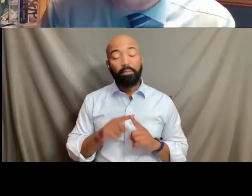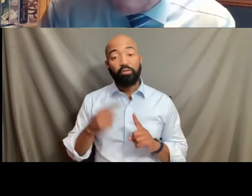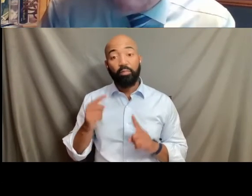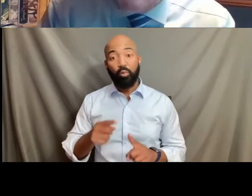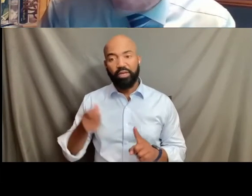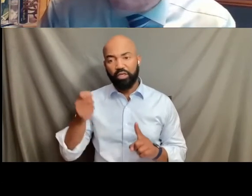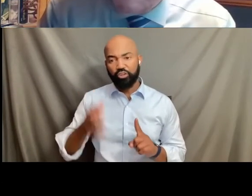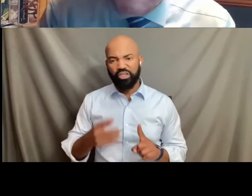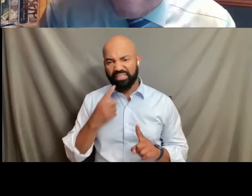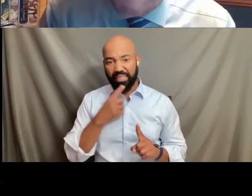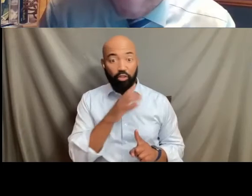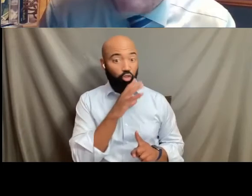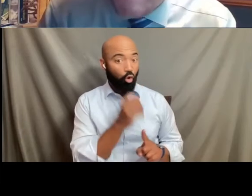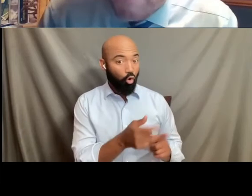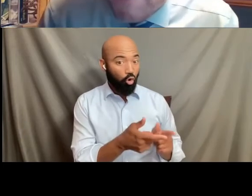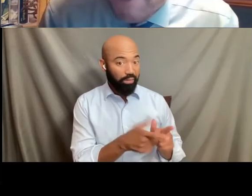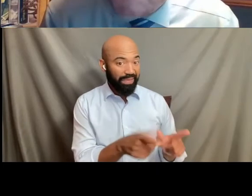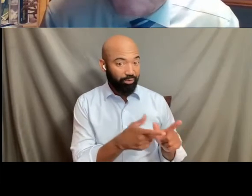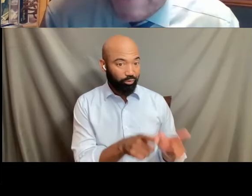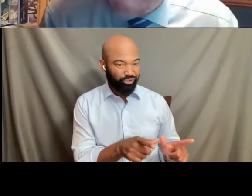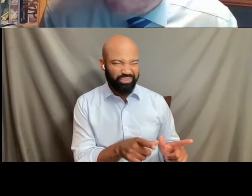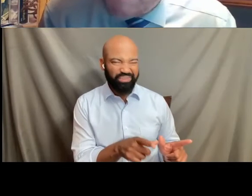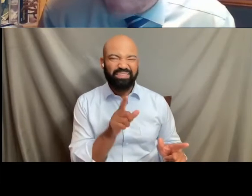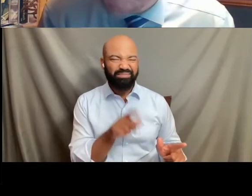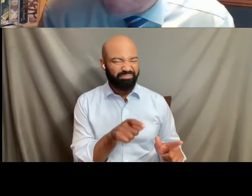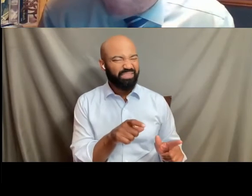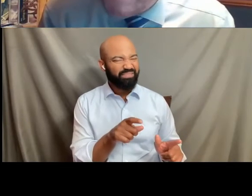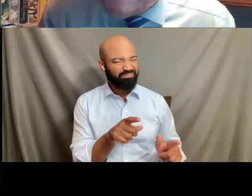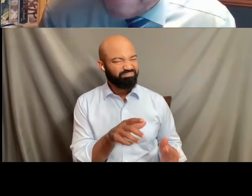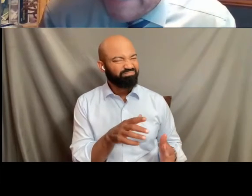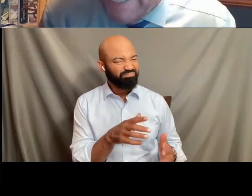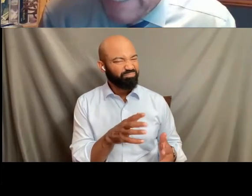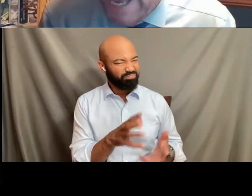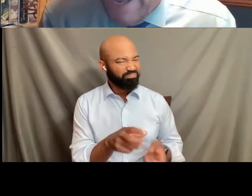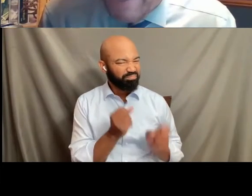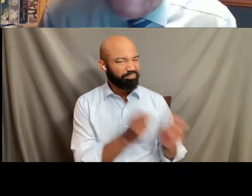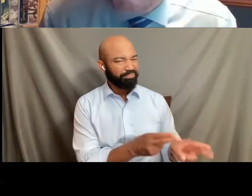under our understanding of gender dysphoria today.